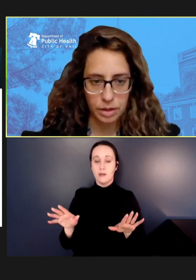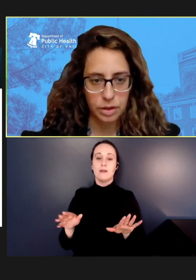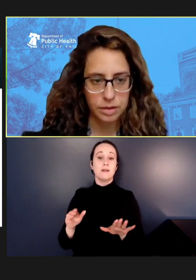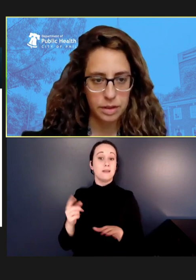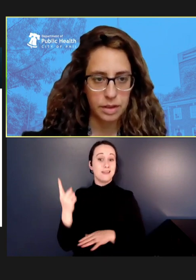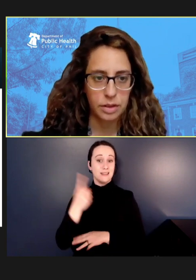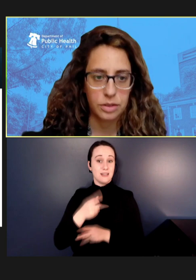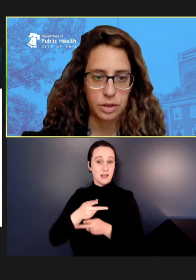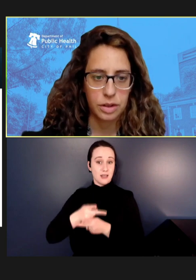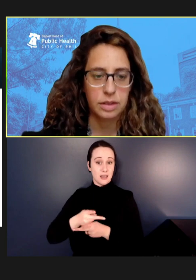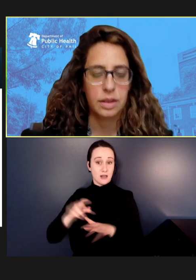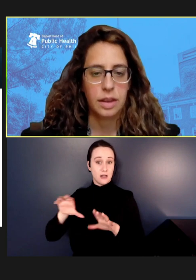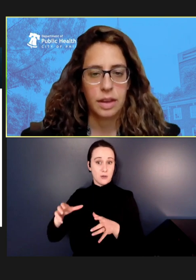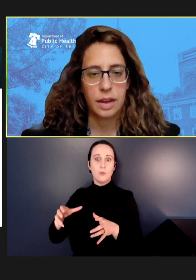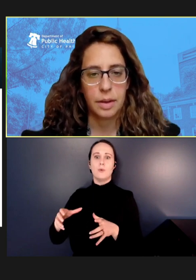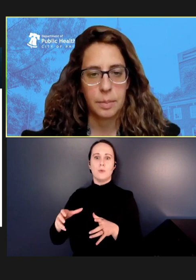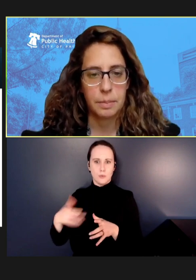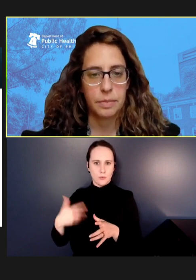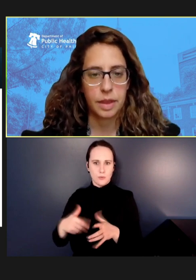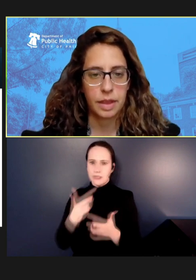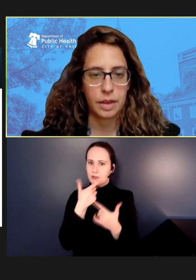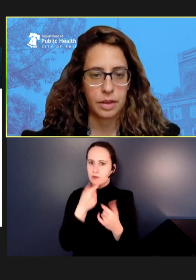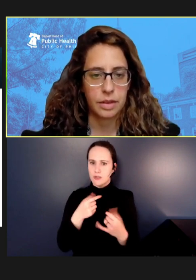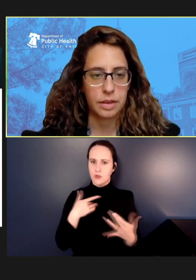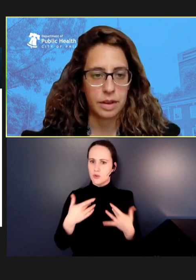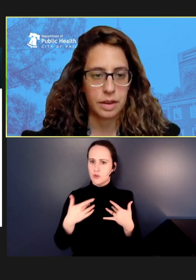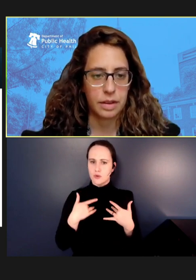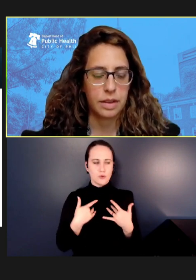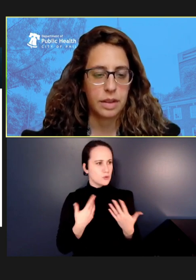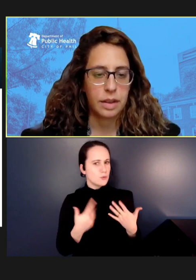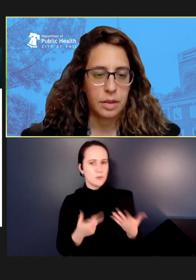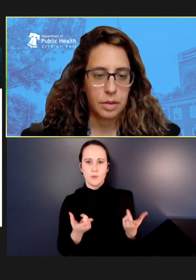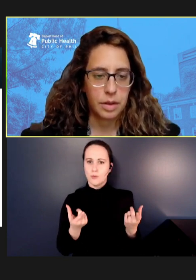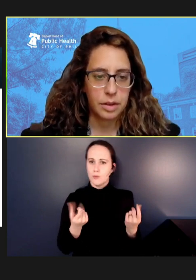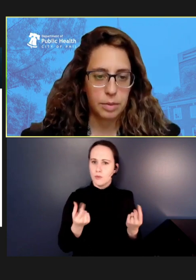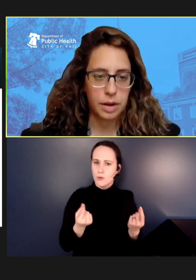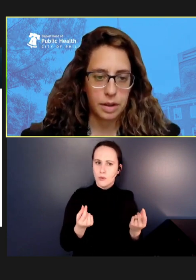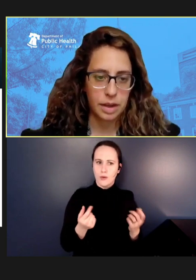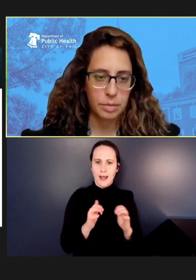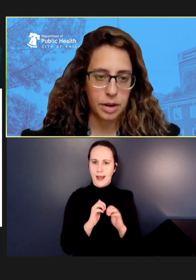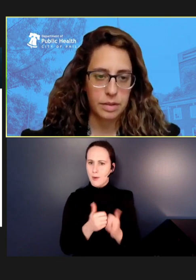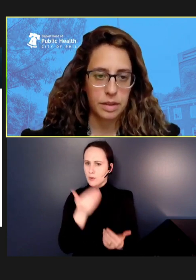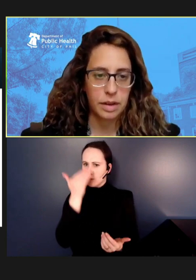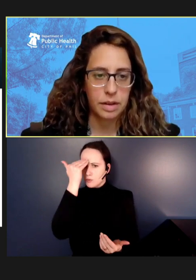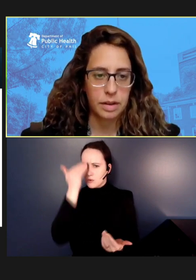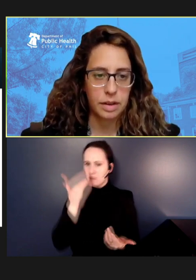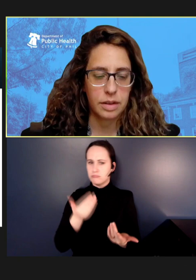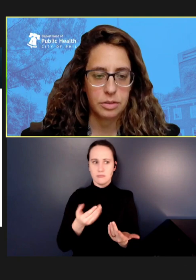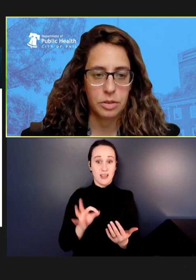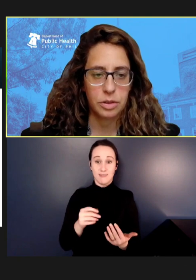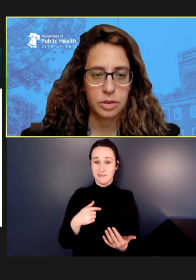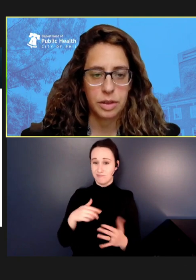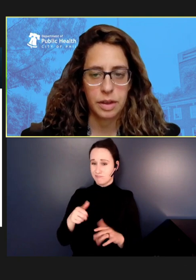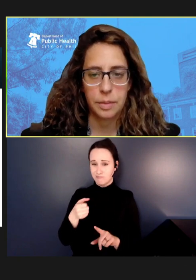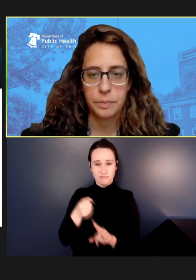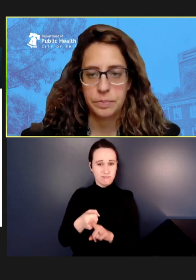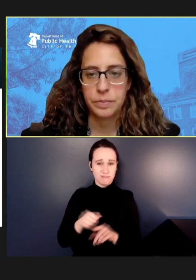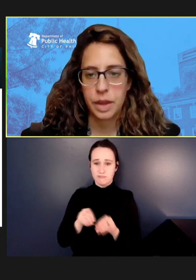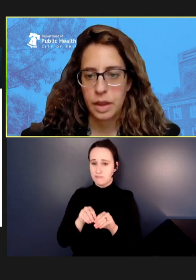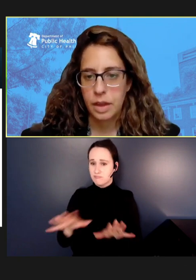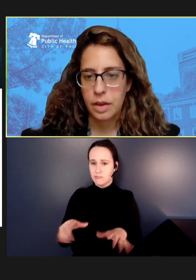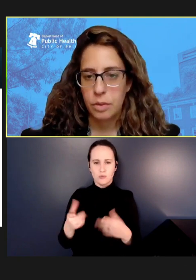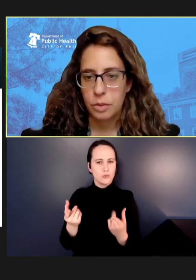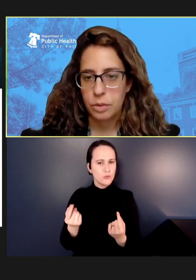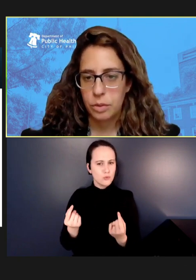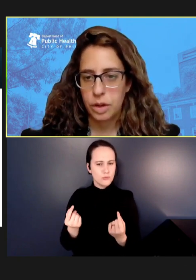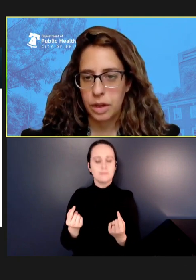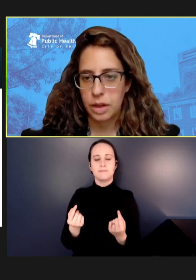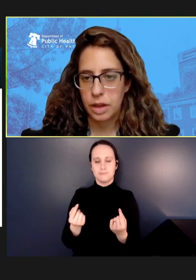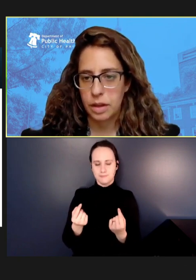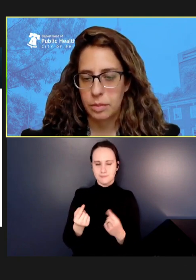interested and concerned that they could experience outbreaks in their schools. We -- you